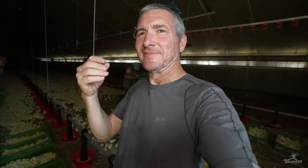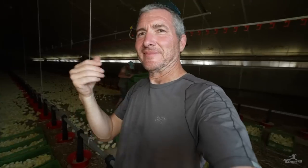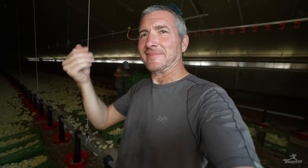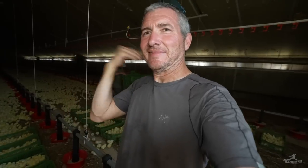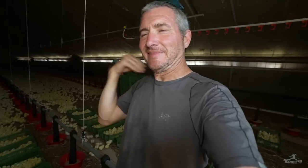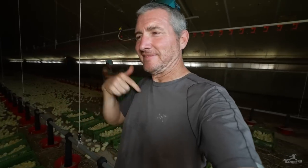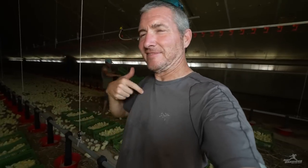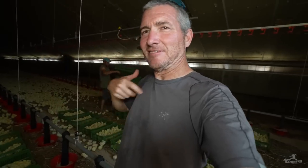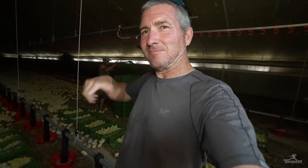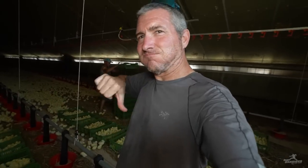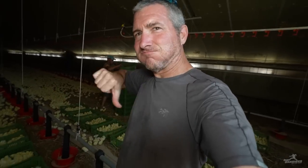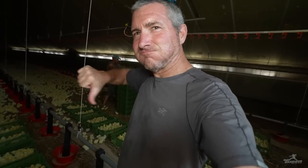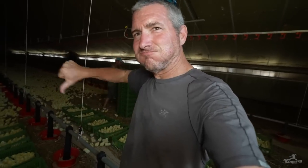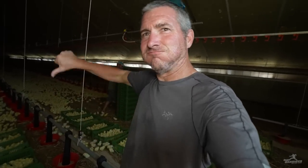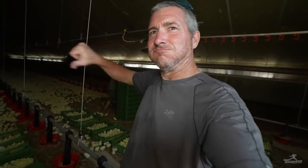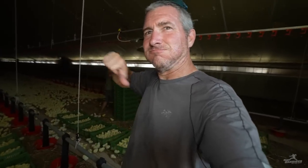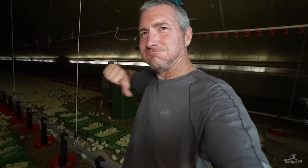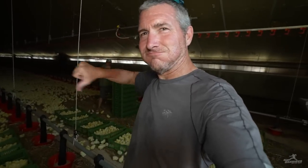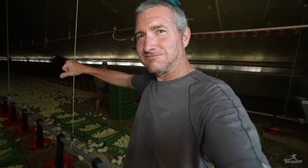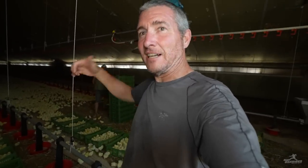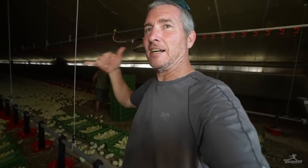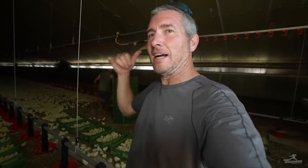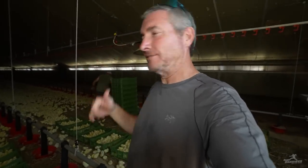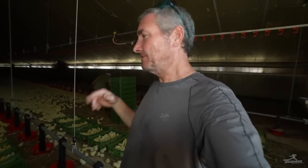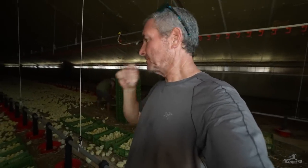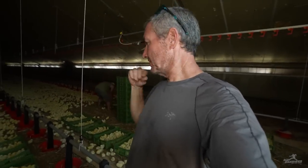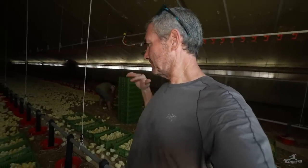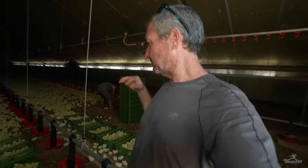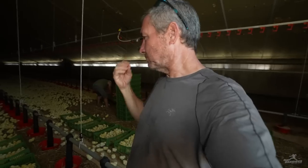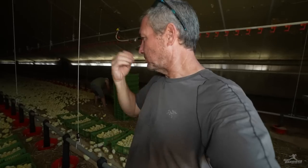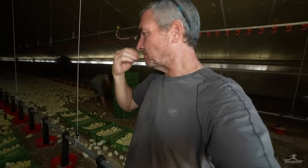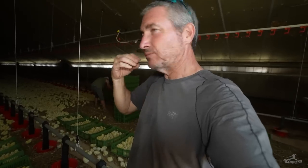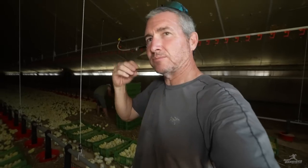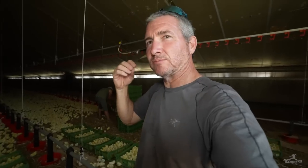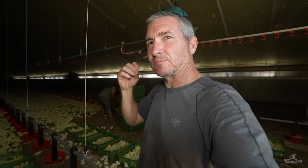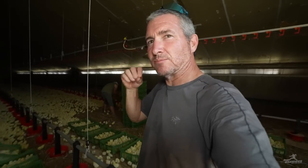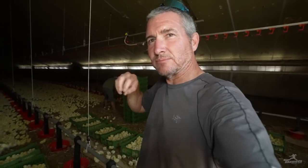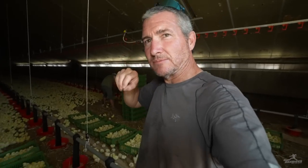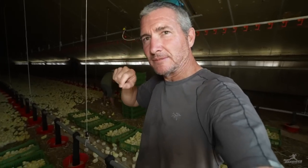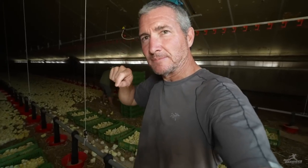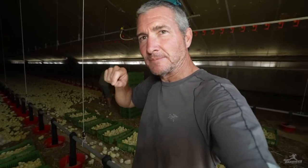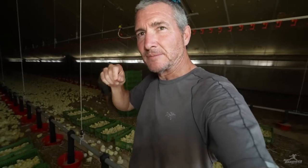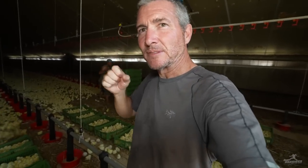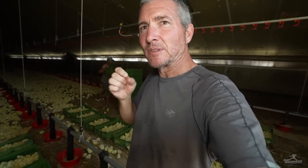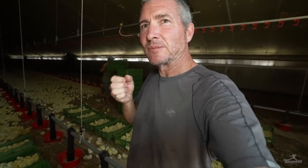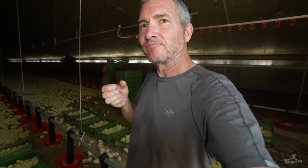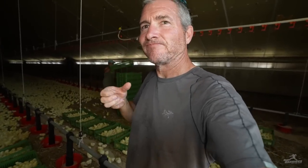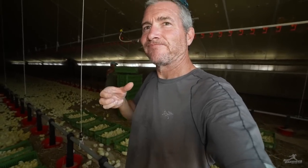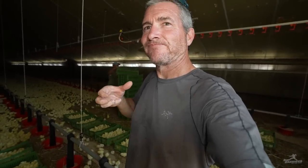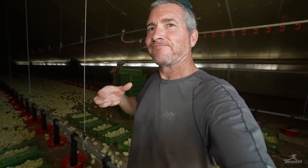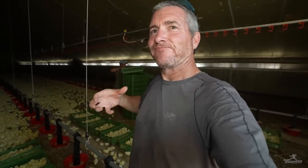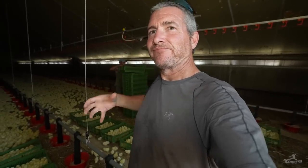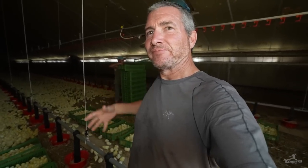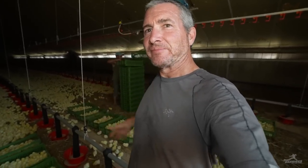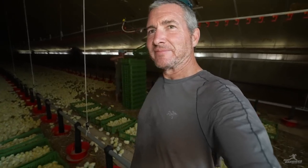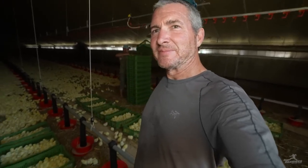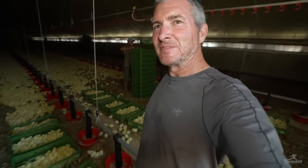We spread the feed on the ground earlier. Now, there are chicks here eating it all in order to grow.